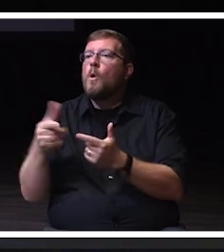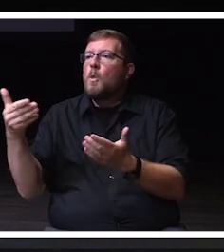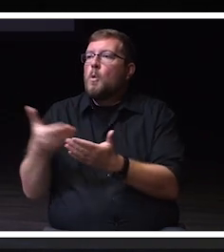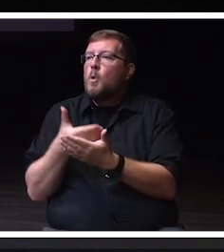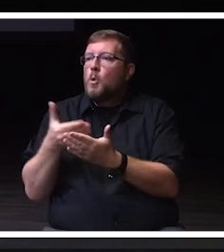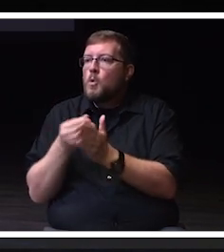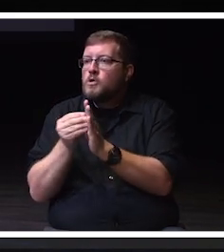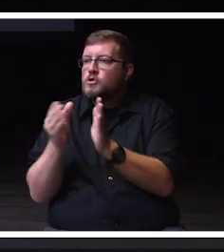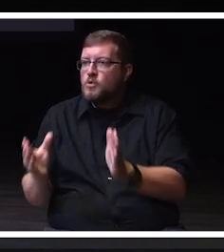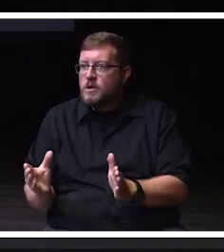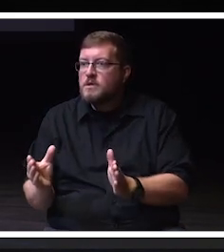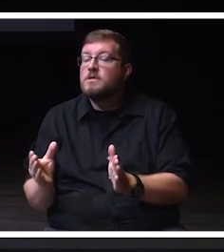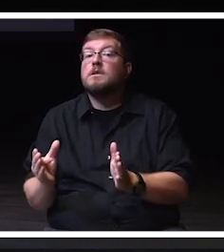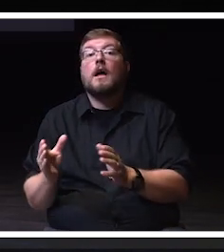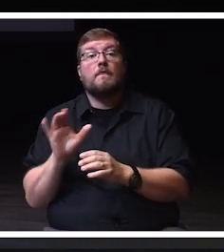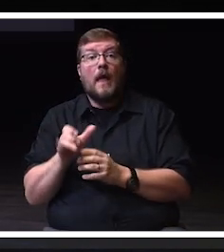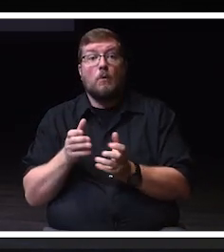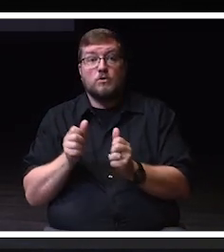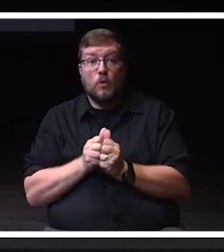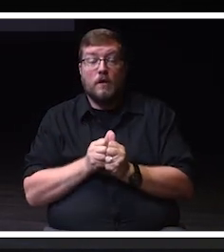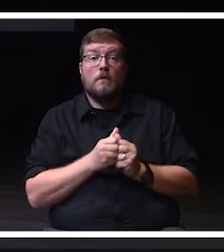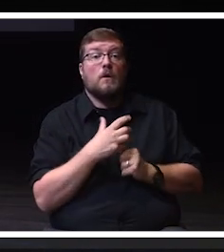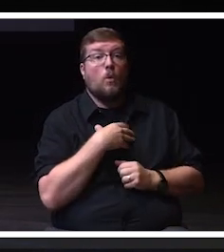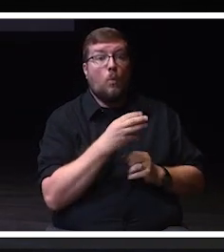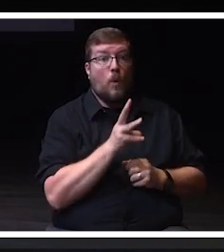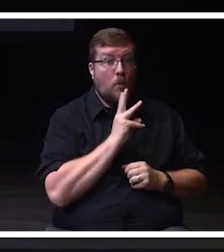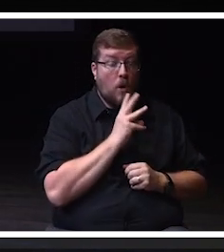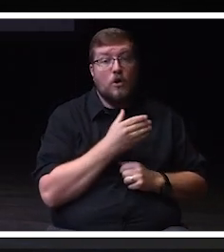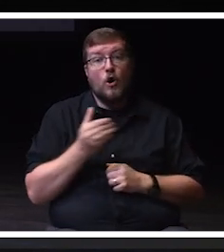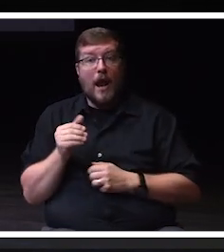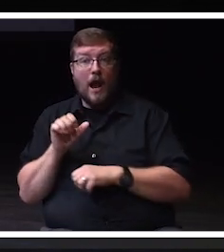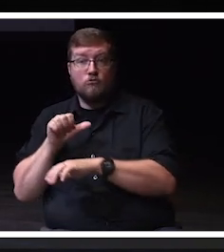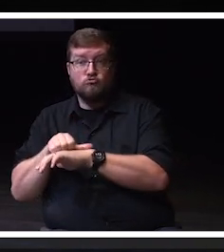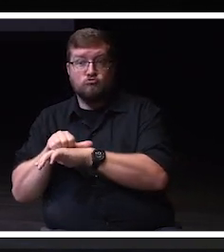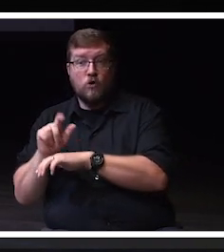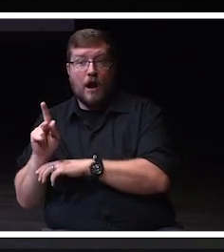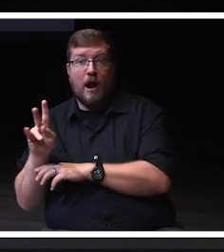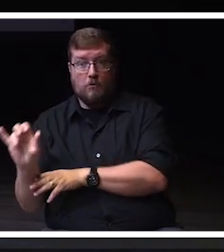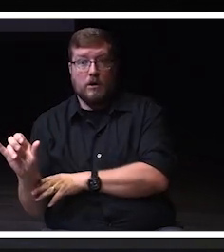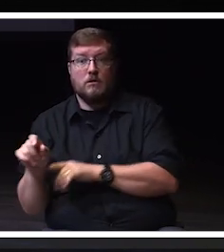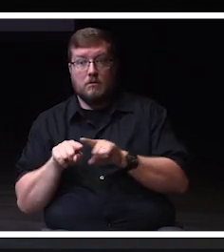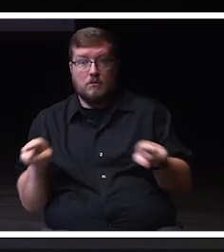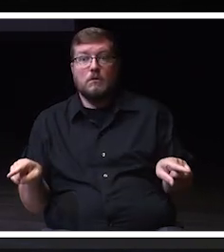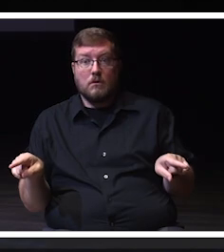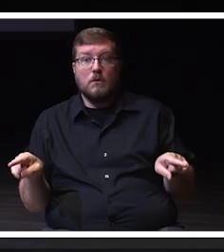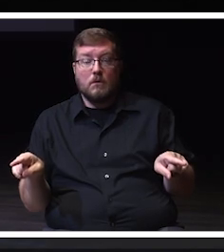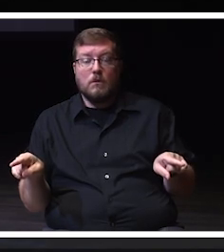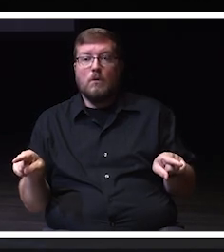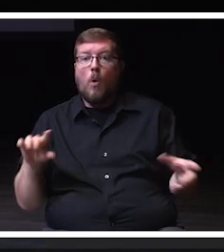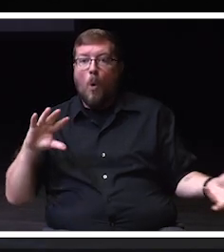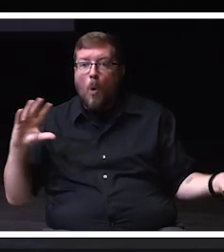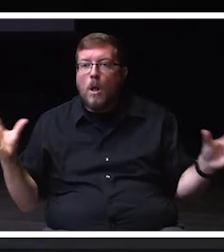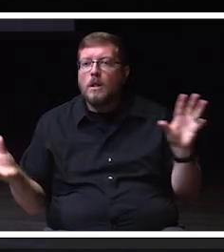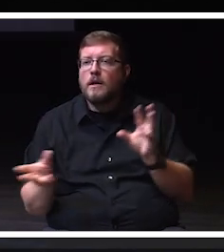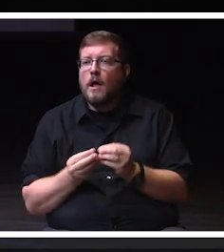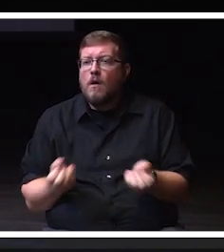between our Whitewater and Rock County campus■. With more than 2500 students